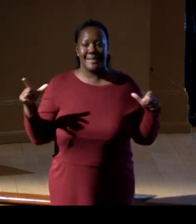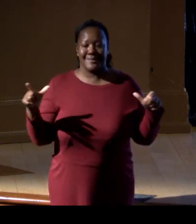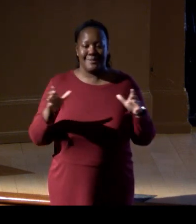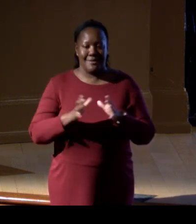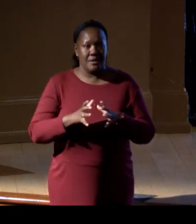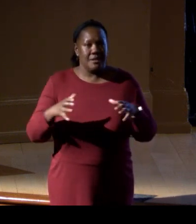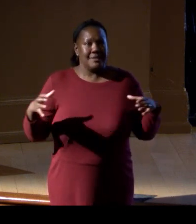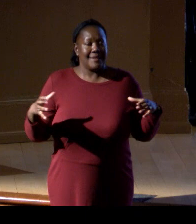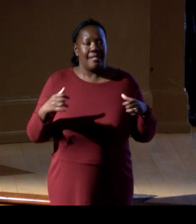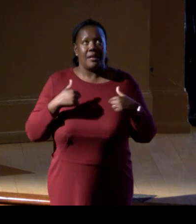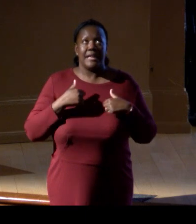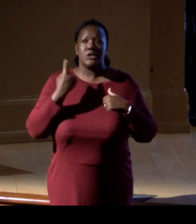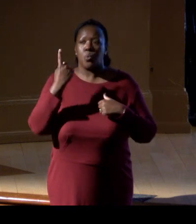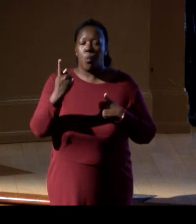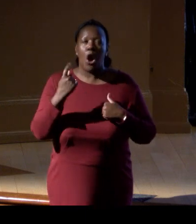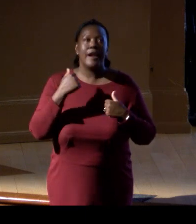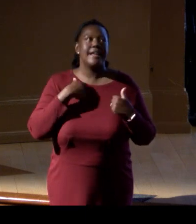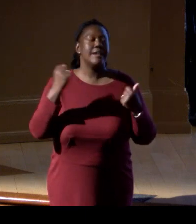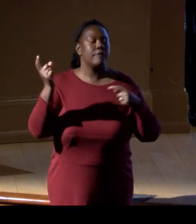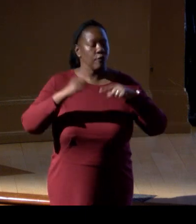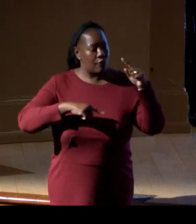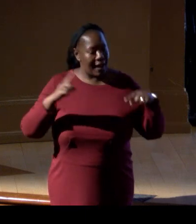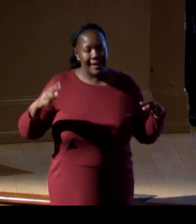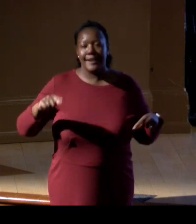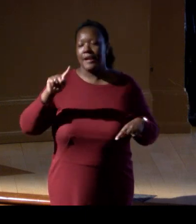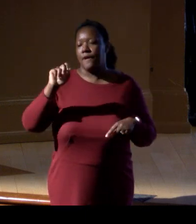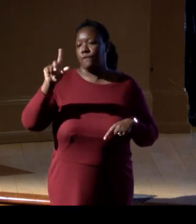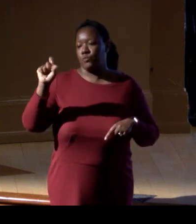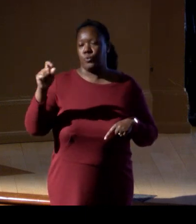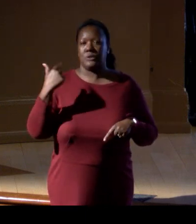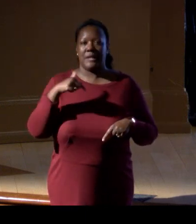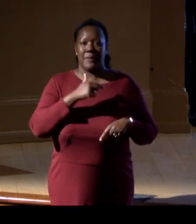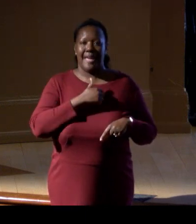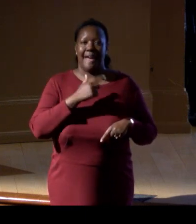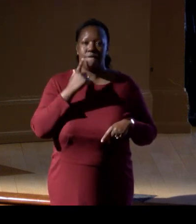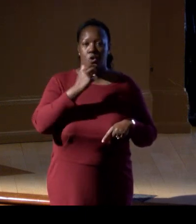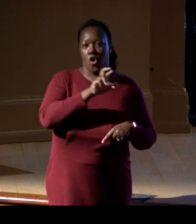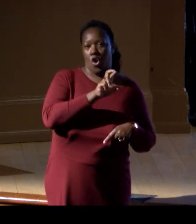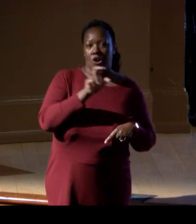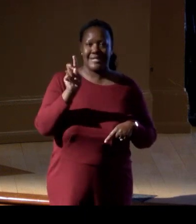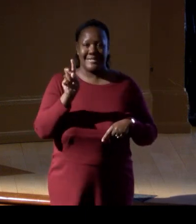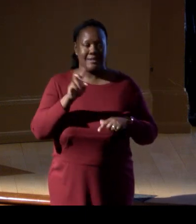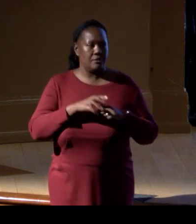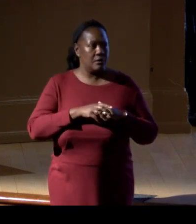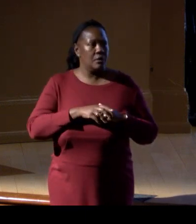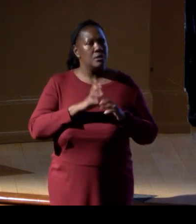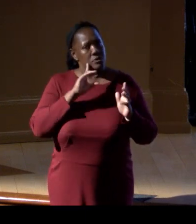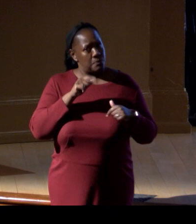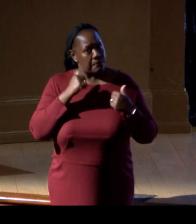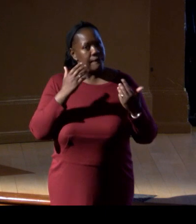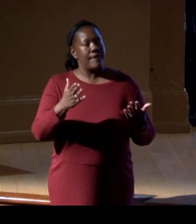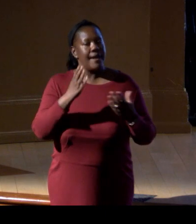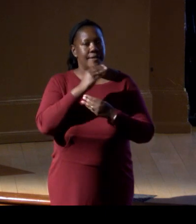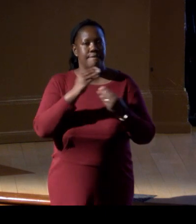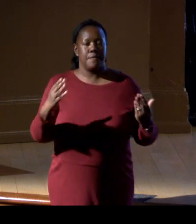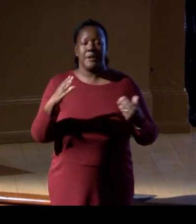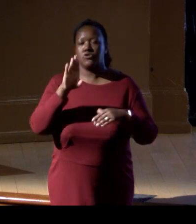that we include right now in our R&D and are looking to to be able to provide us with the broad information we need on biodiversity for remote sensoring,